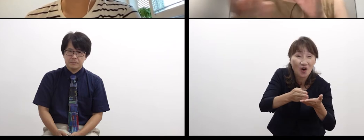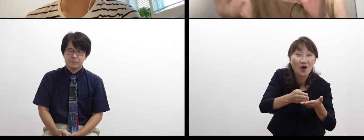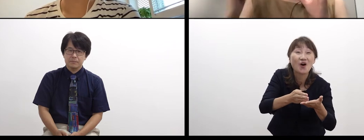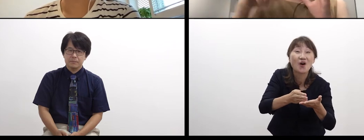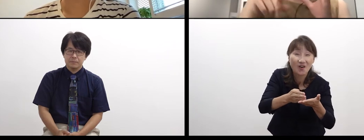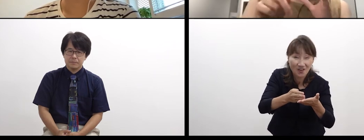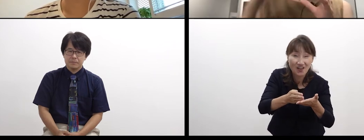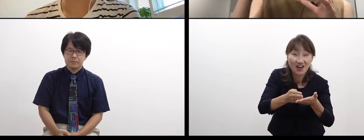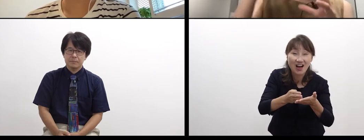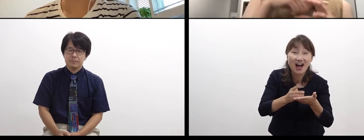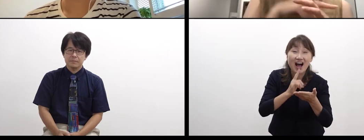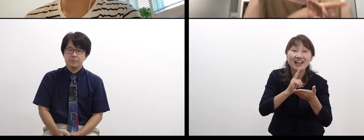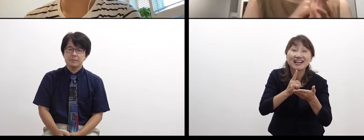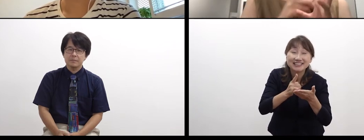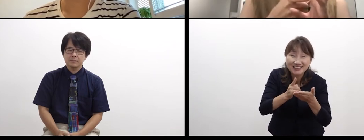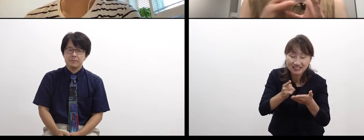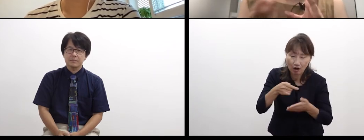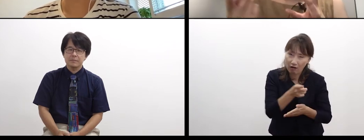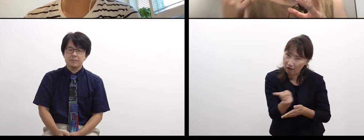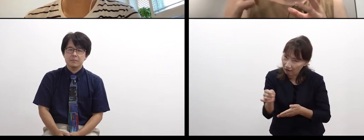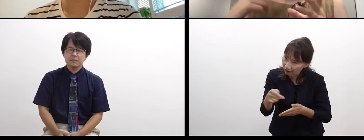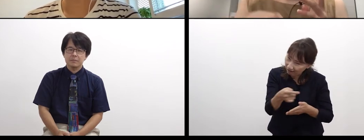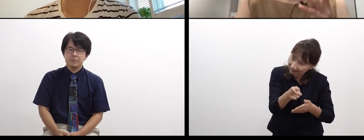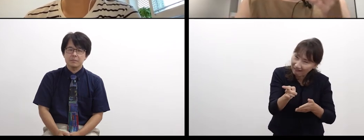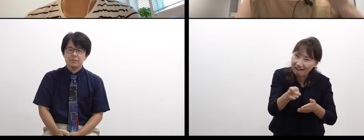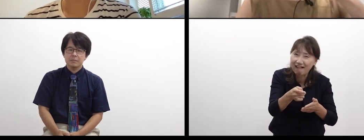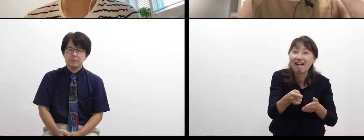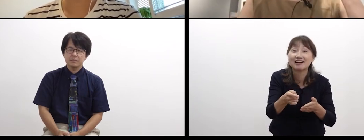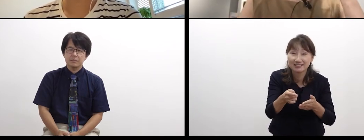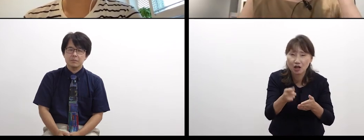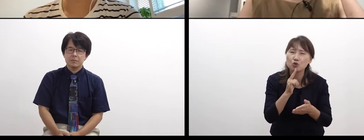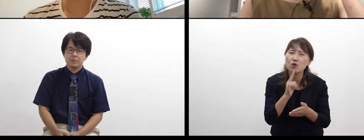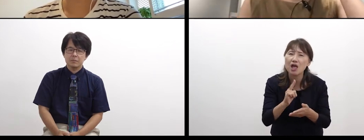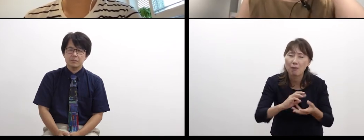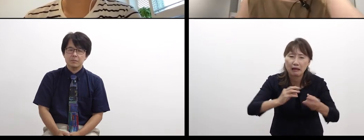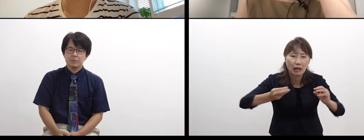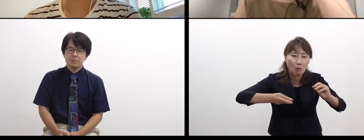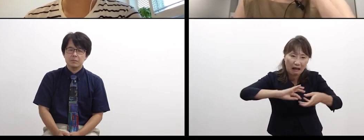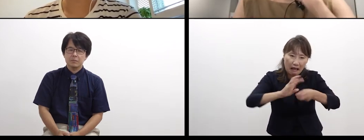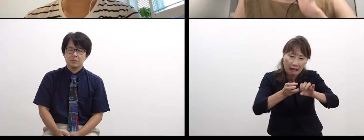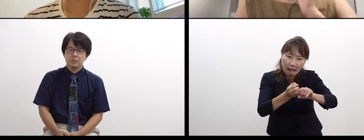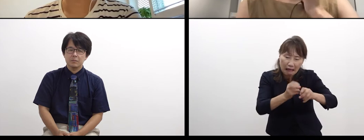like a tangled rope, before I was aware. I think